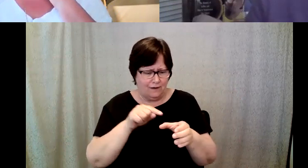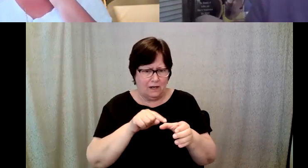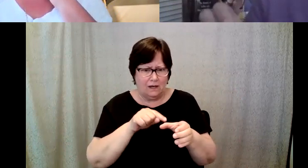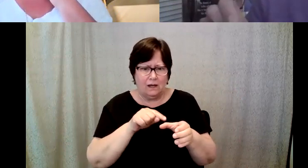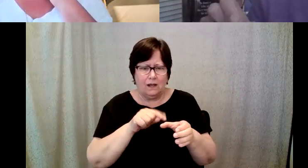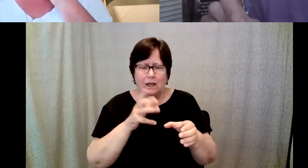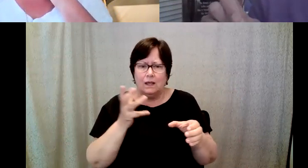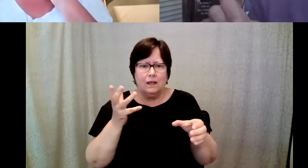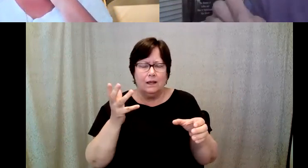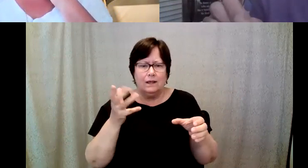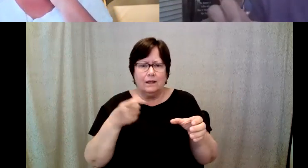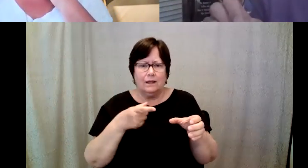it was from a.